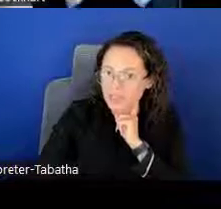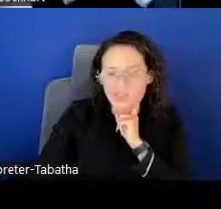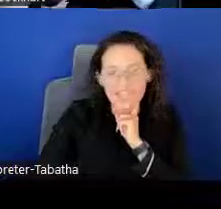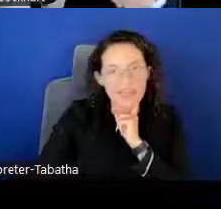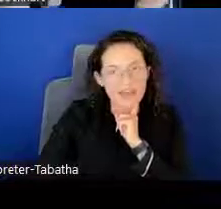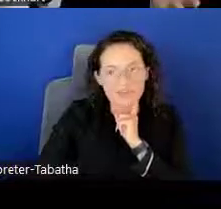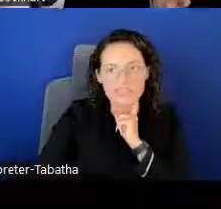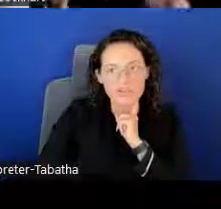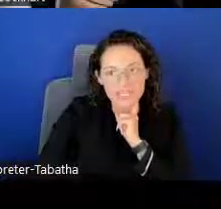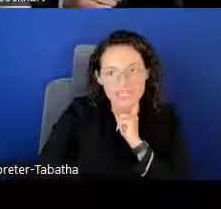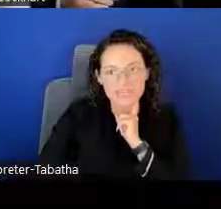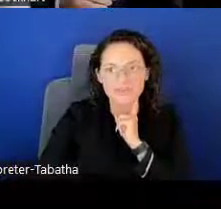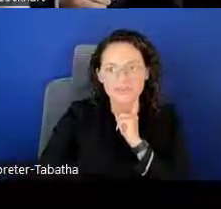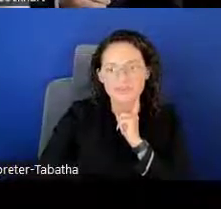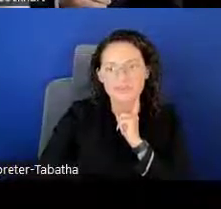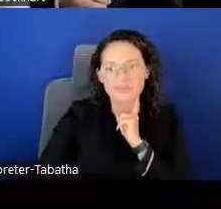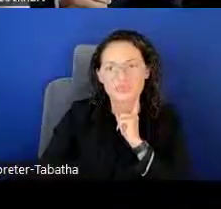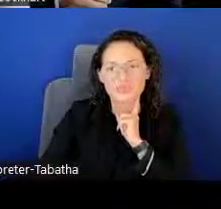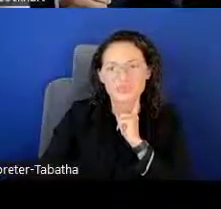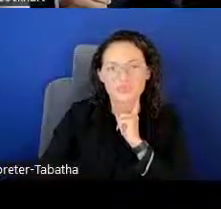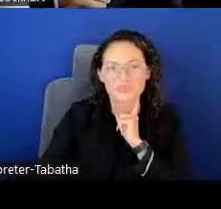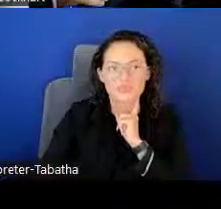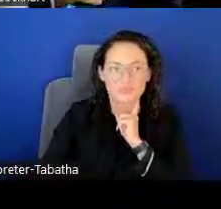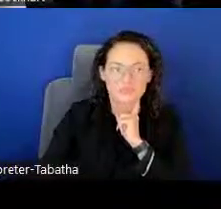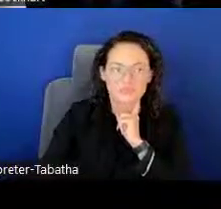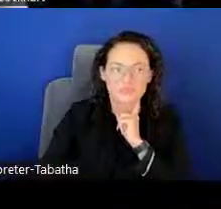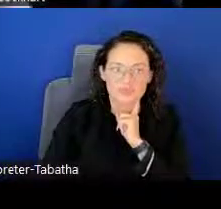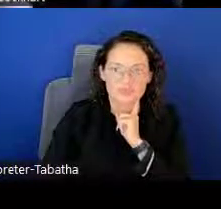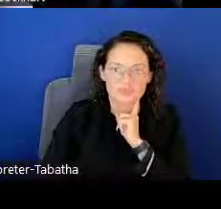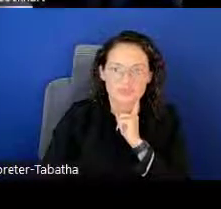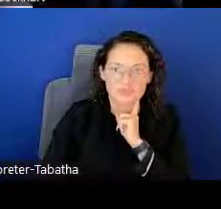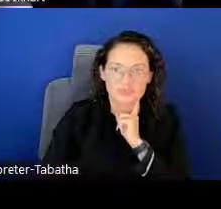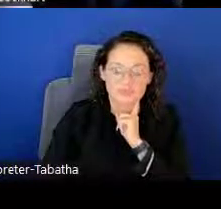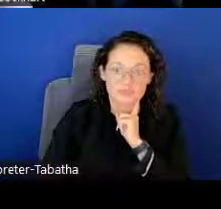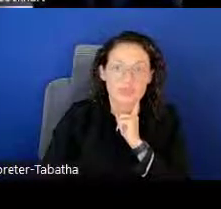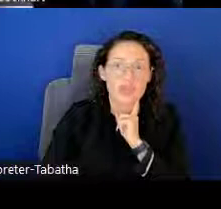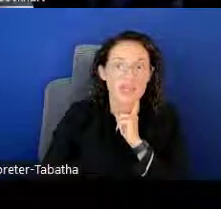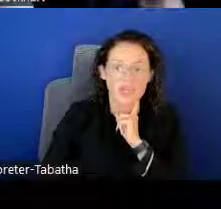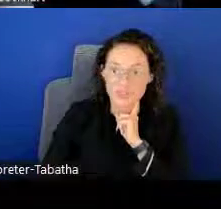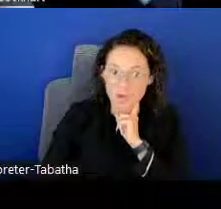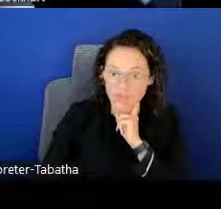but they never submit, and here's why.